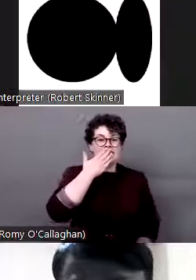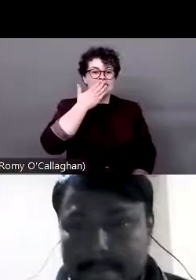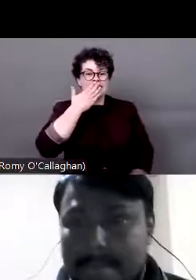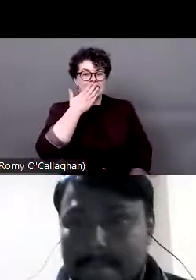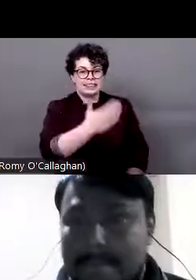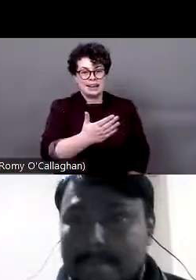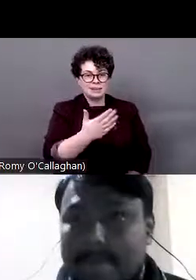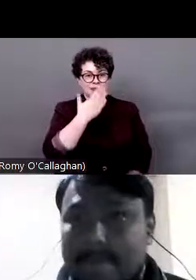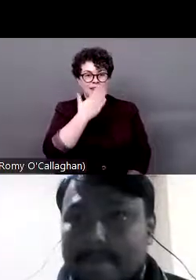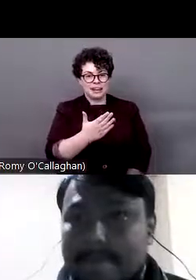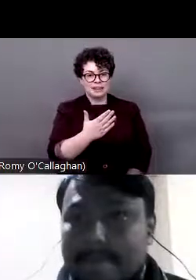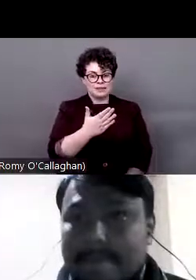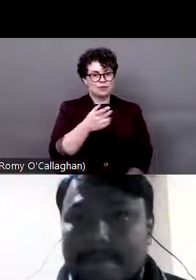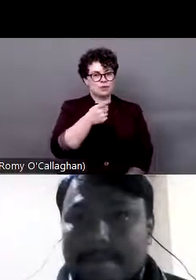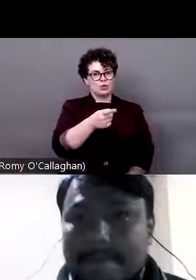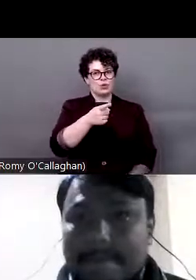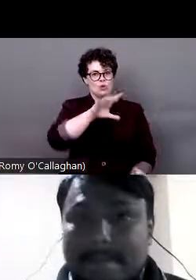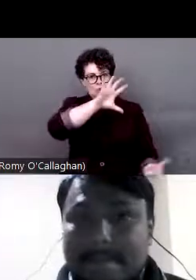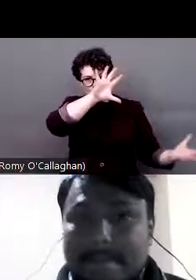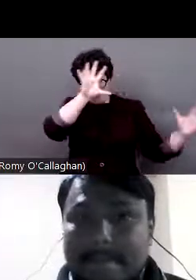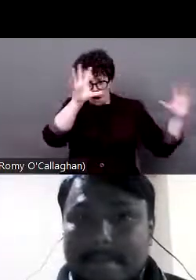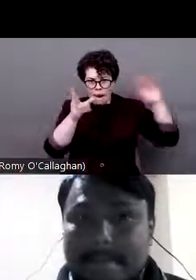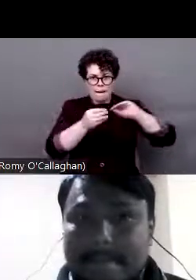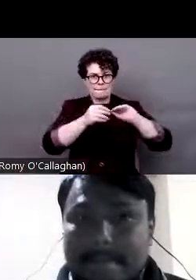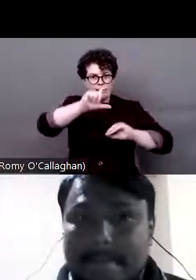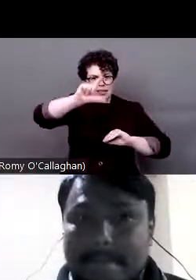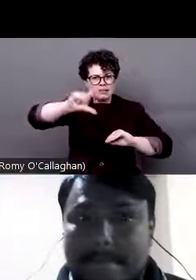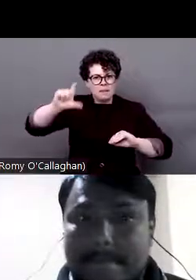much, Padam Pariyar. You gave a whole picture of the situation